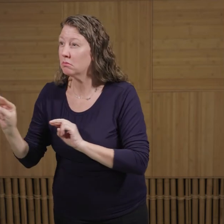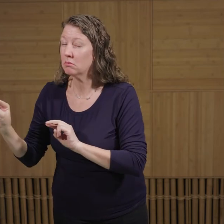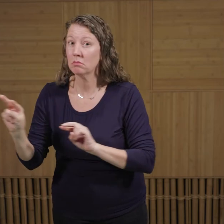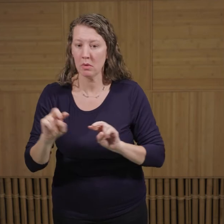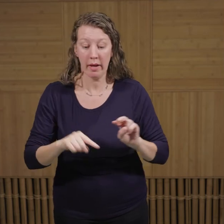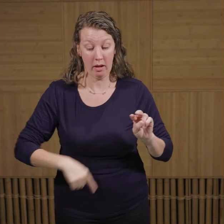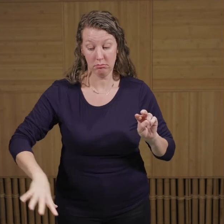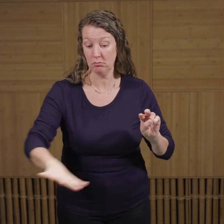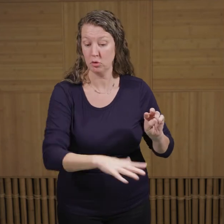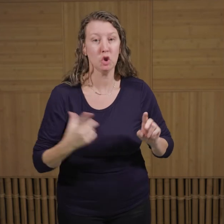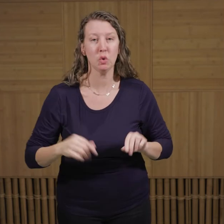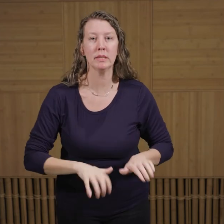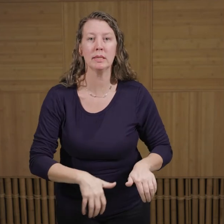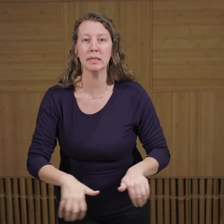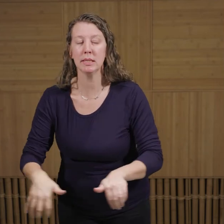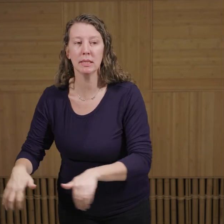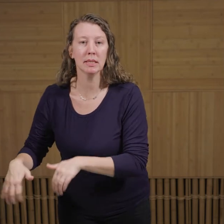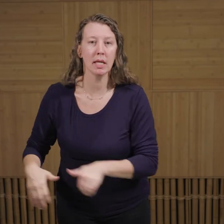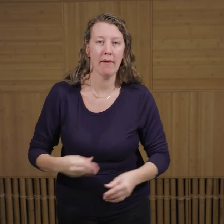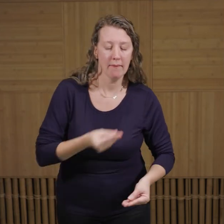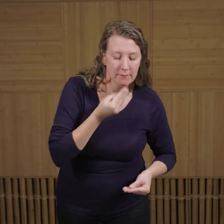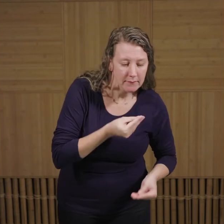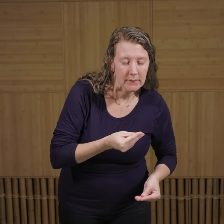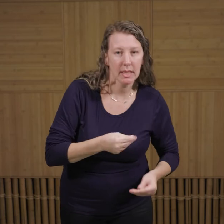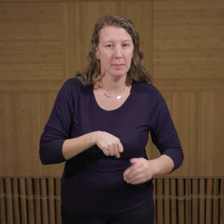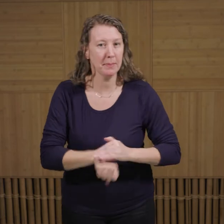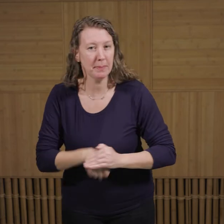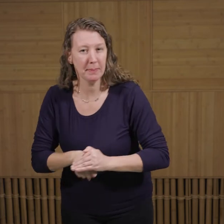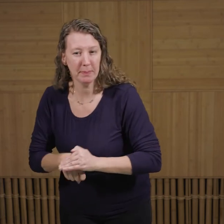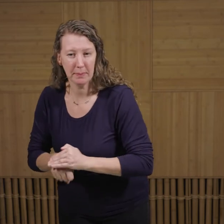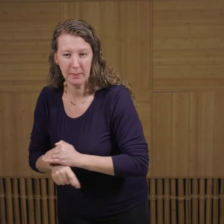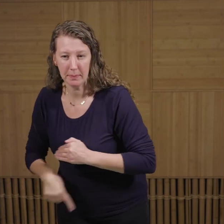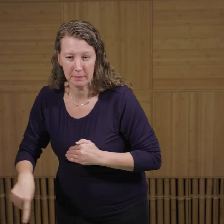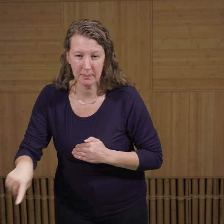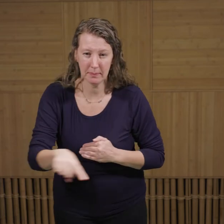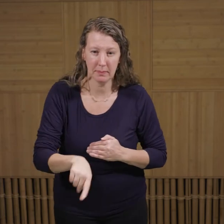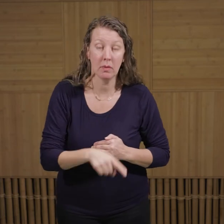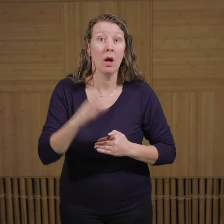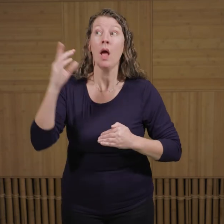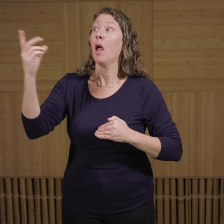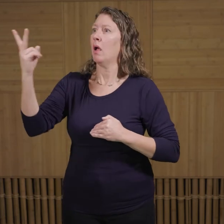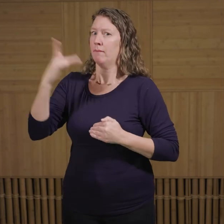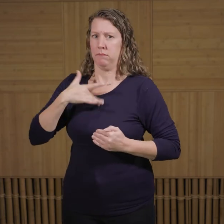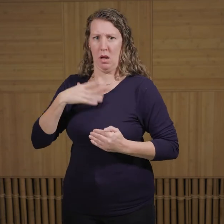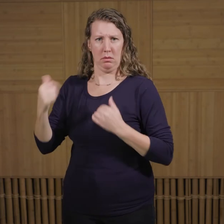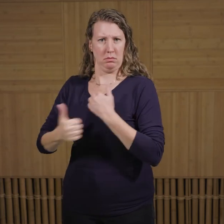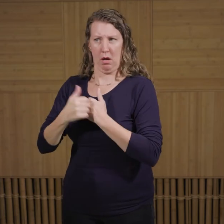If the sentinel does see a predator coming from above or below, they have different calls to indicate where the predator is coming from,